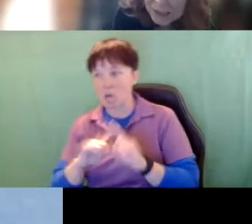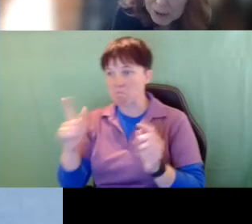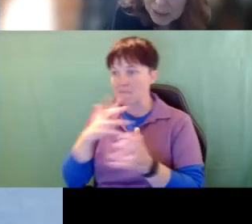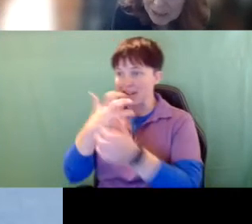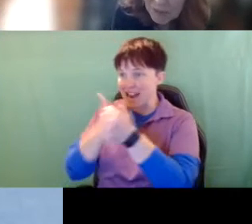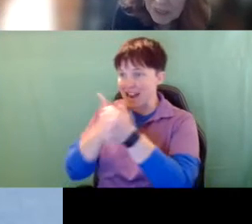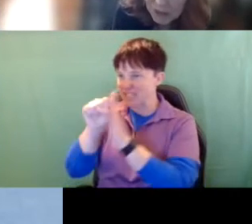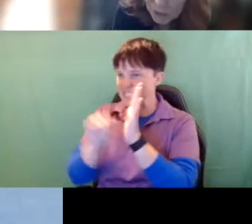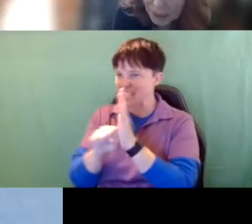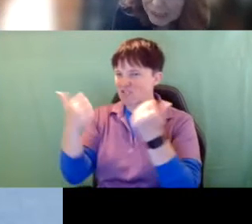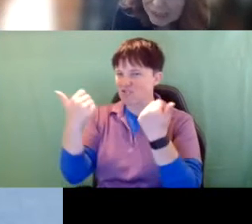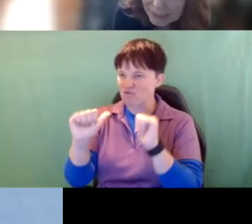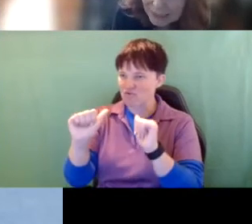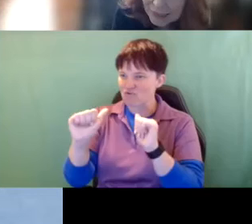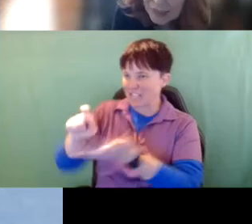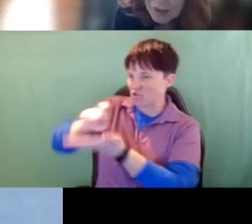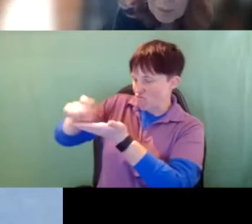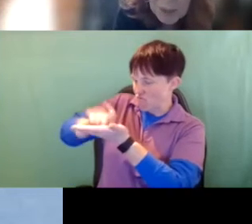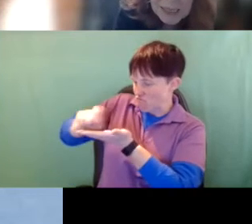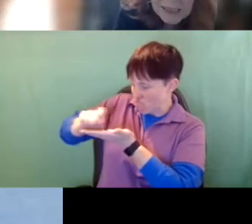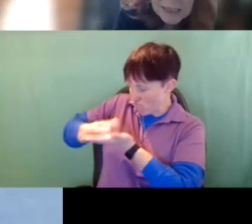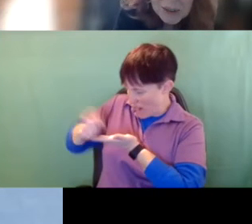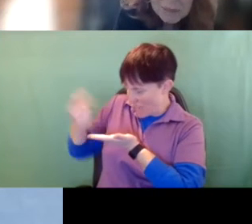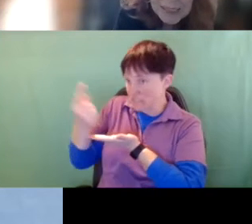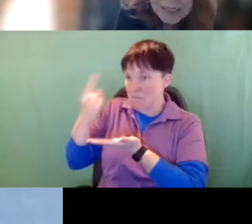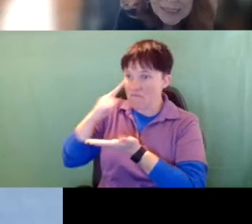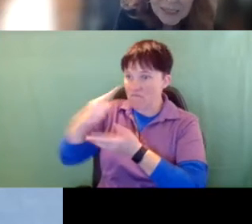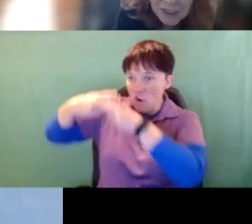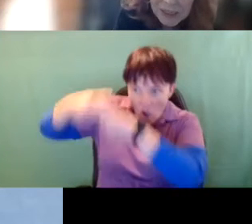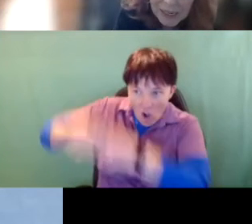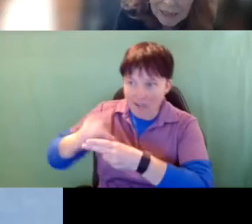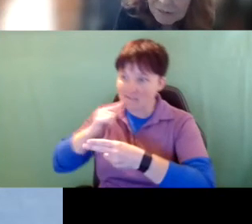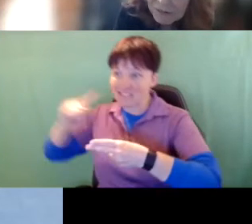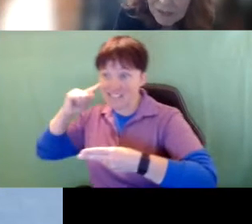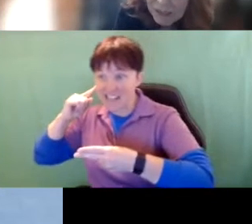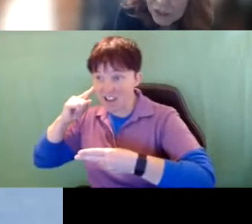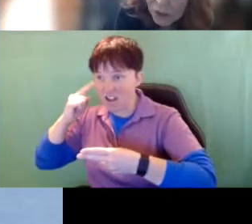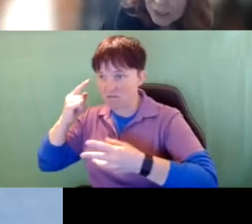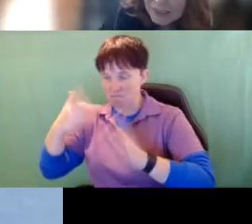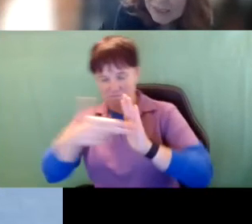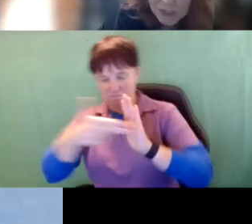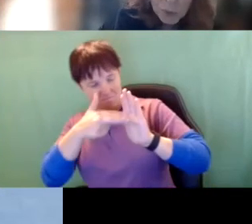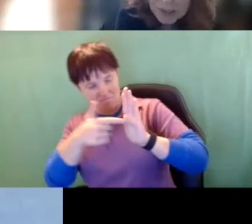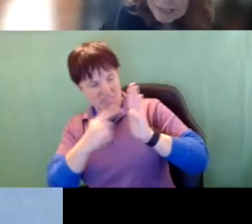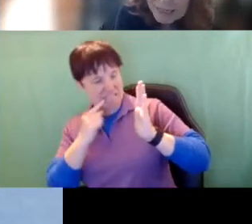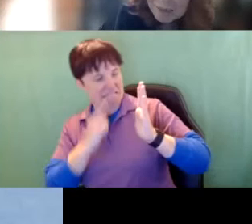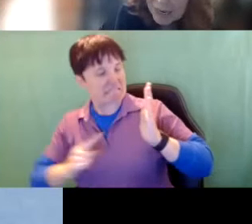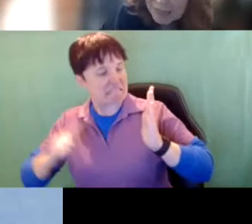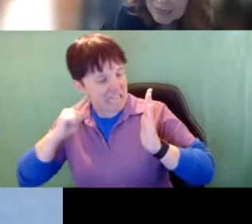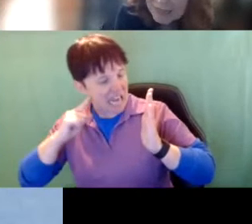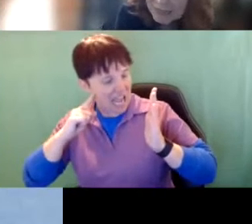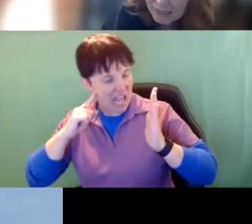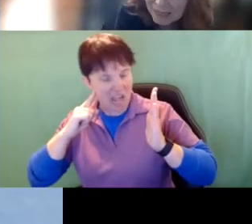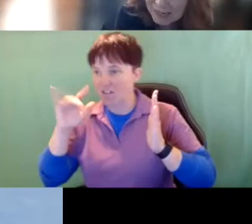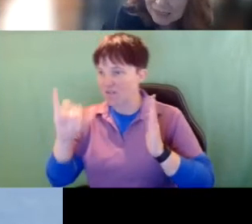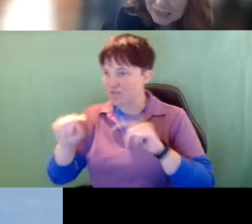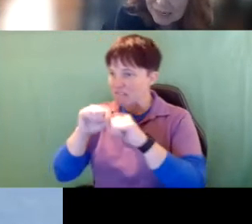put something in writing… but to be considered Deaf, you know is where the team has to discuss